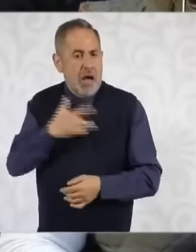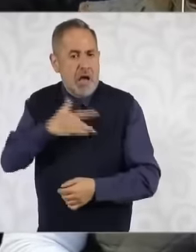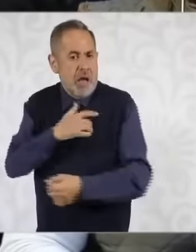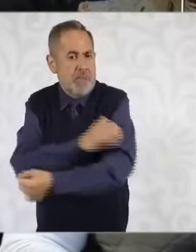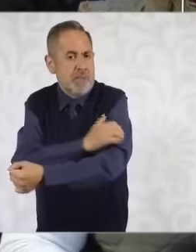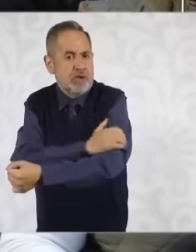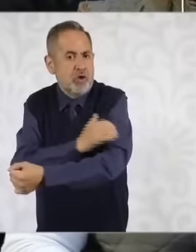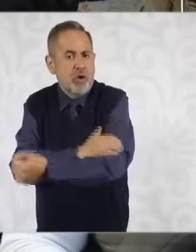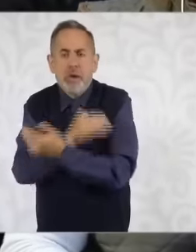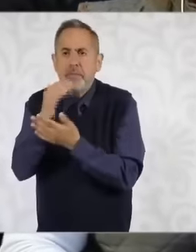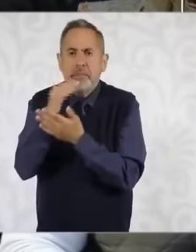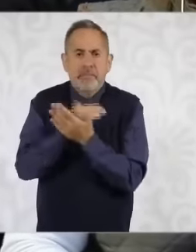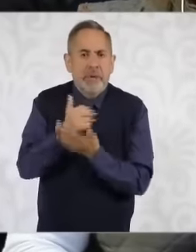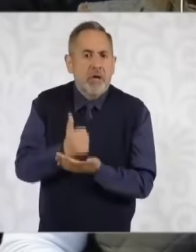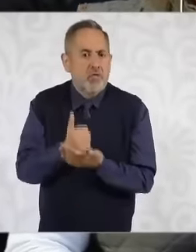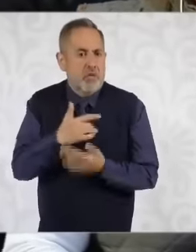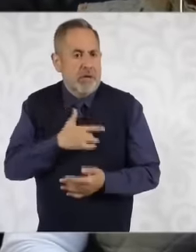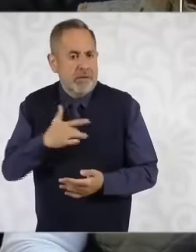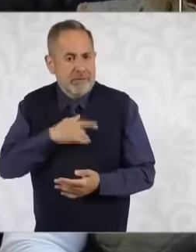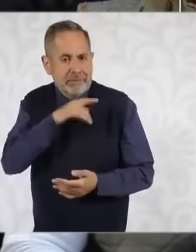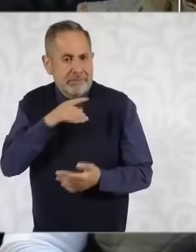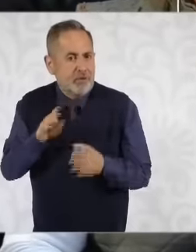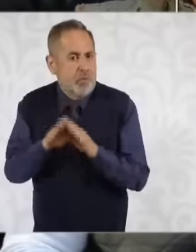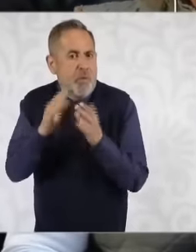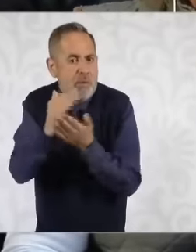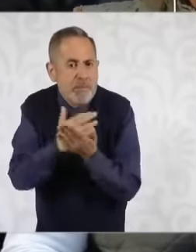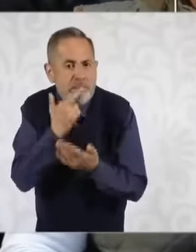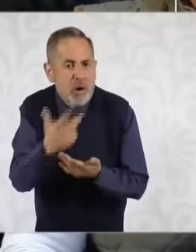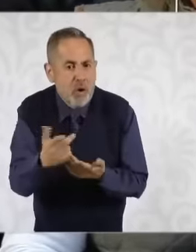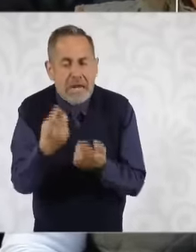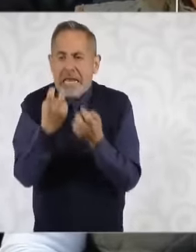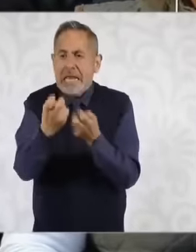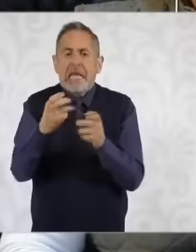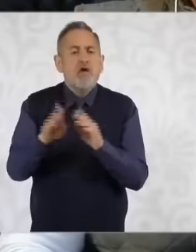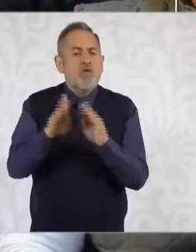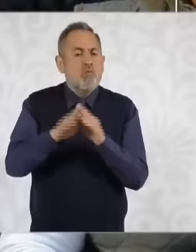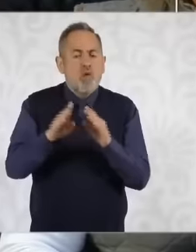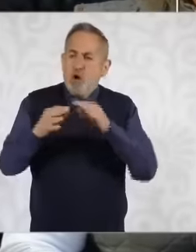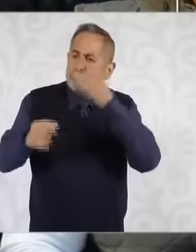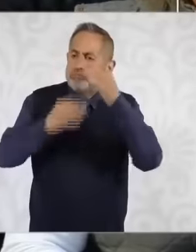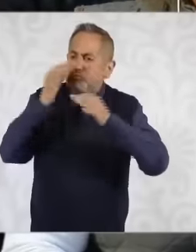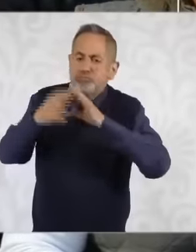How are we going to do it so that people understand that coffee, apart from being a question that many